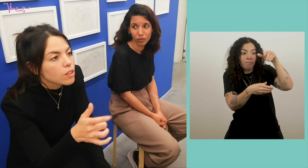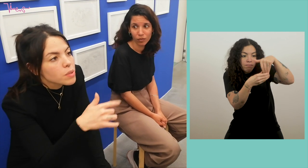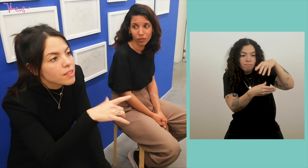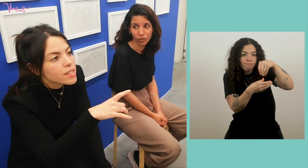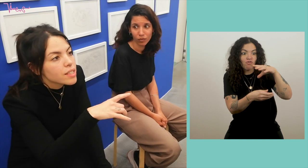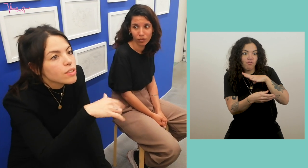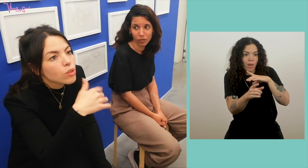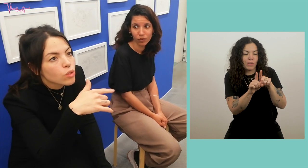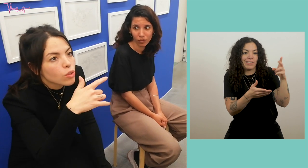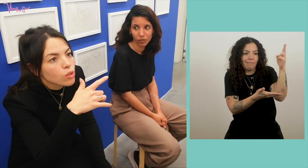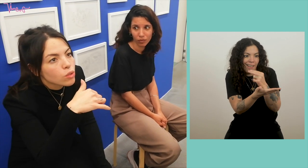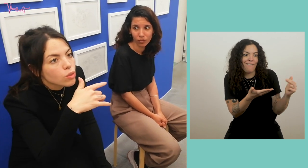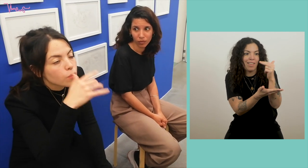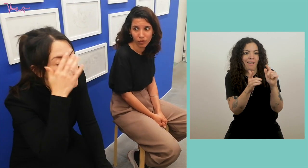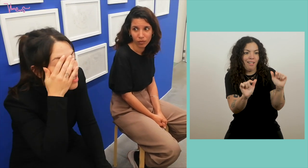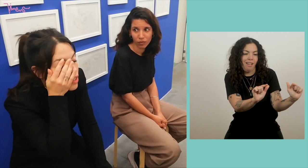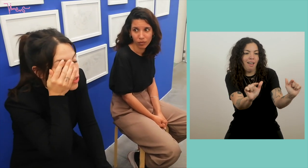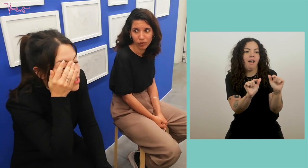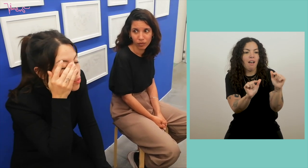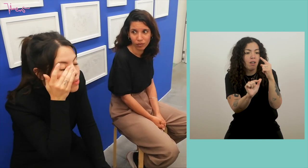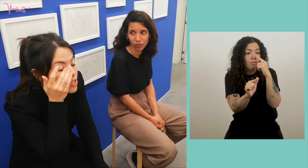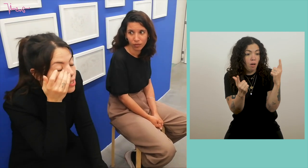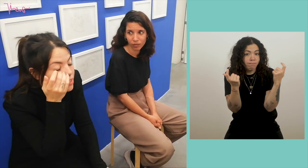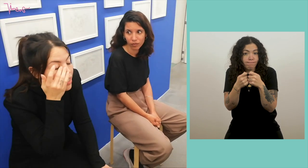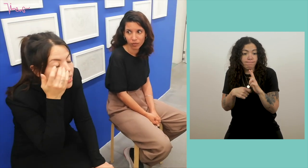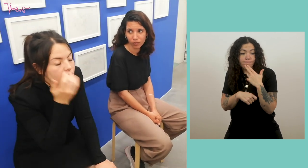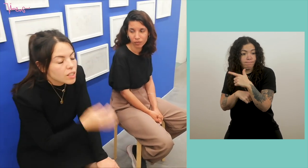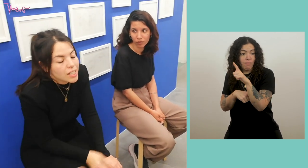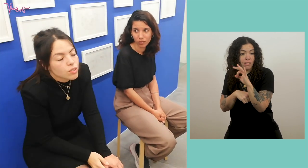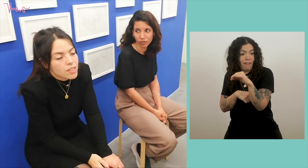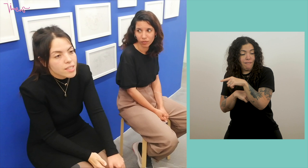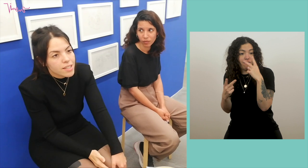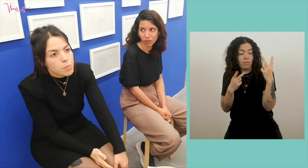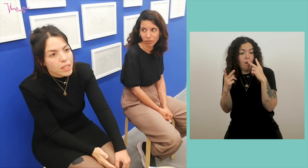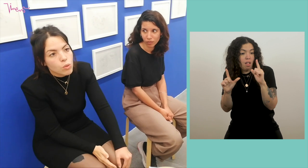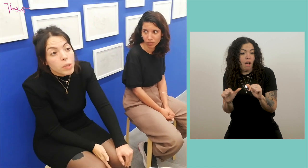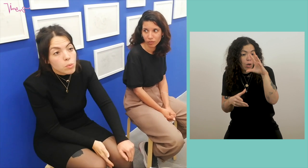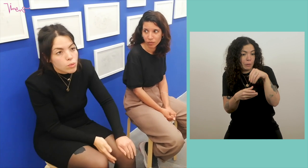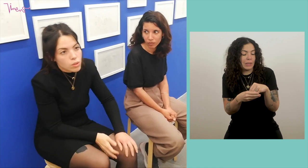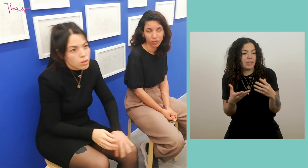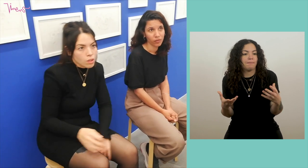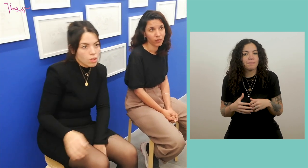as it has been said. In a visual poem, etc. Sign language lends itself completely to this.